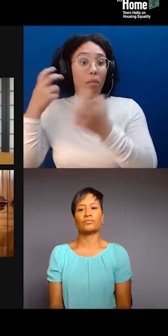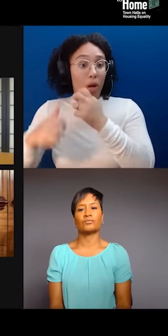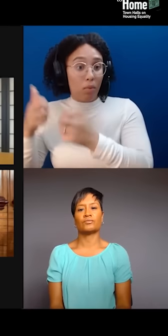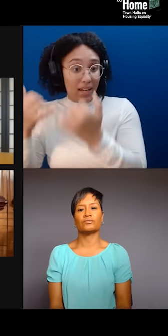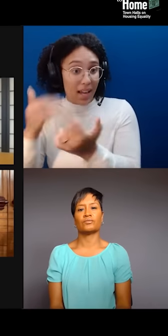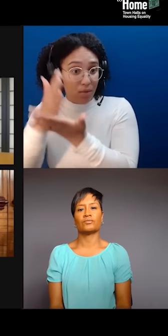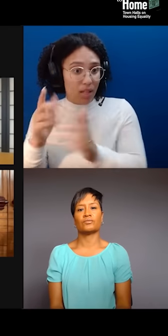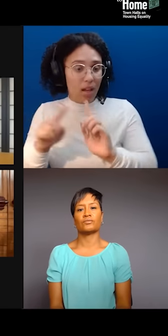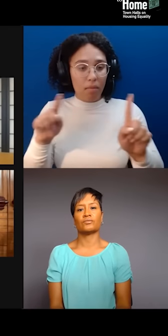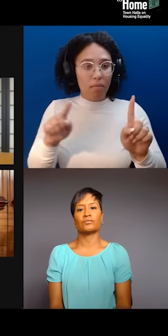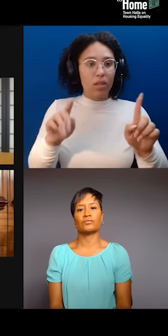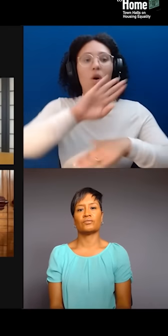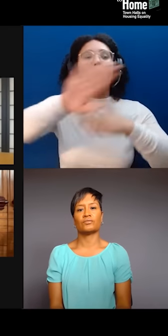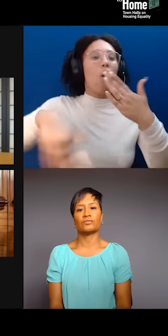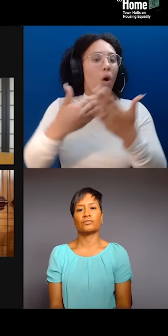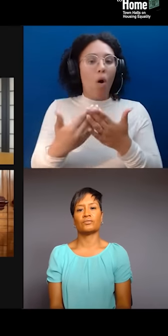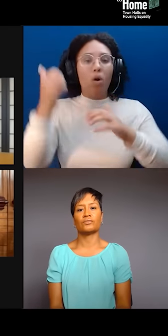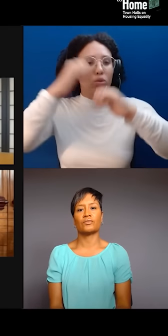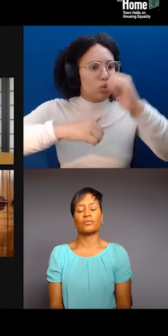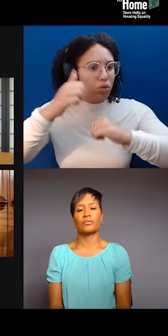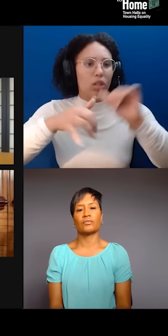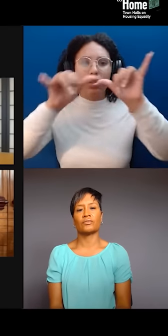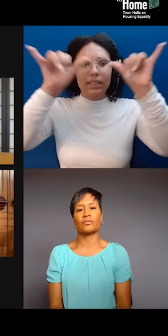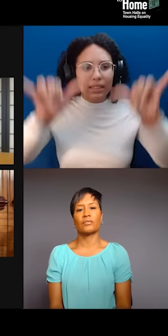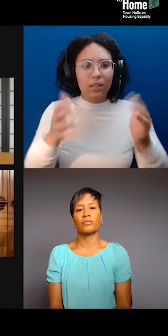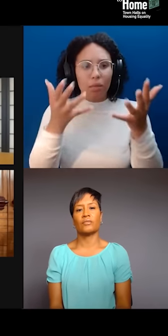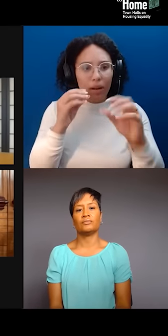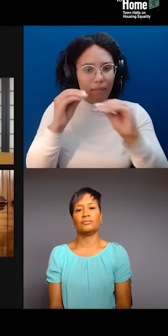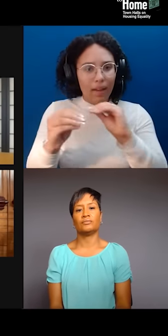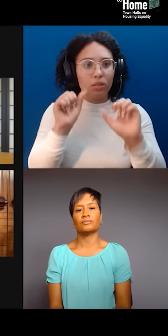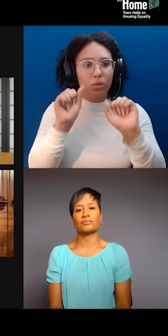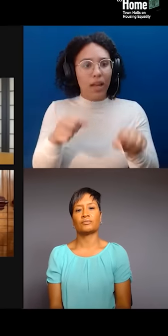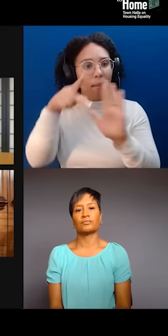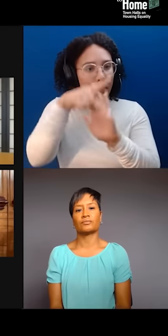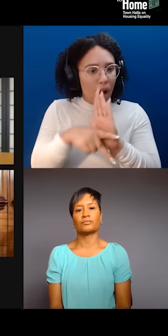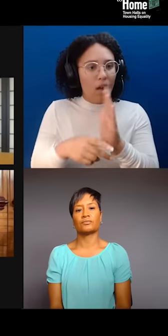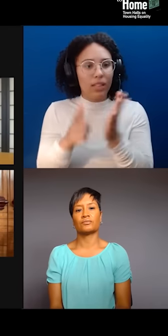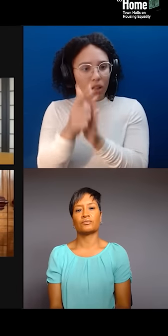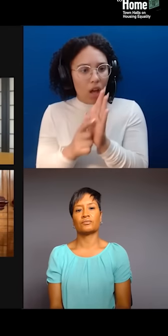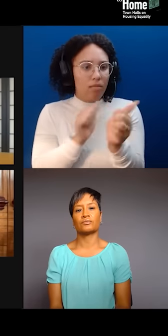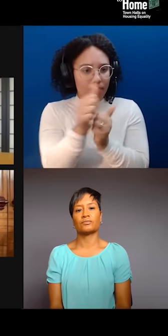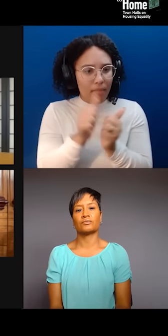and also the Latino and, the Latinx and the Chinatown part of the community of Lower Manhattan.